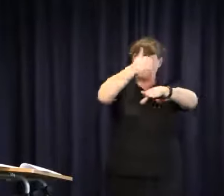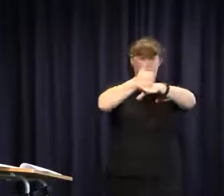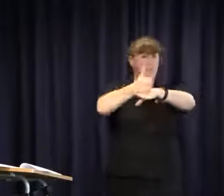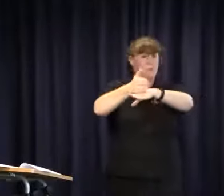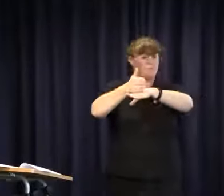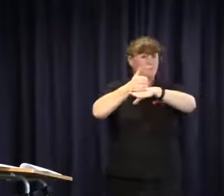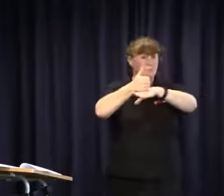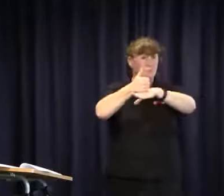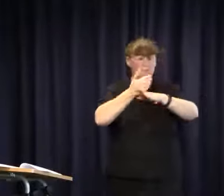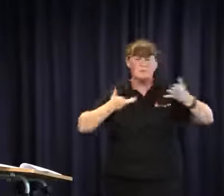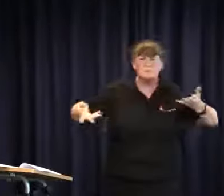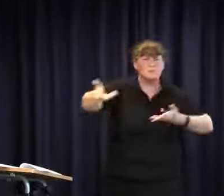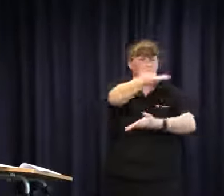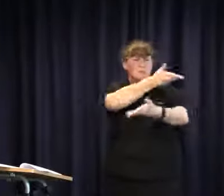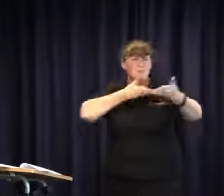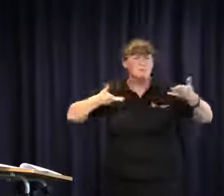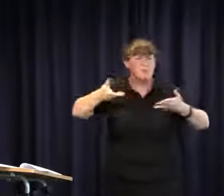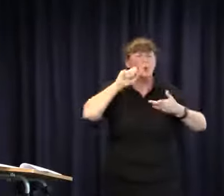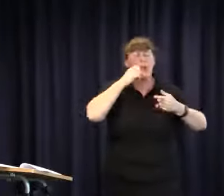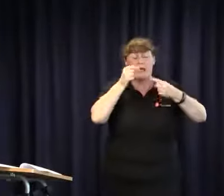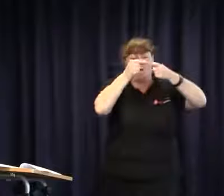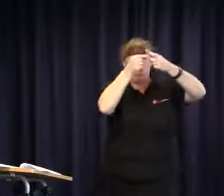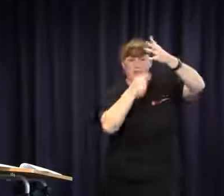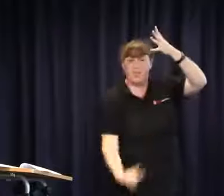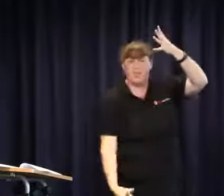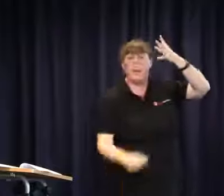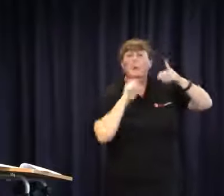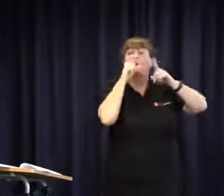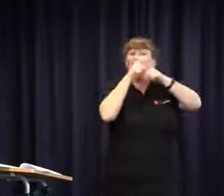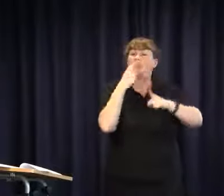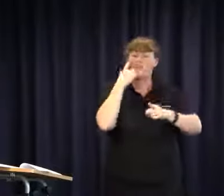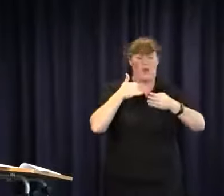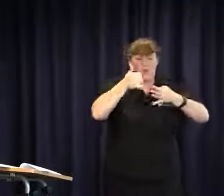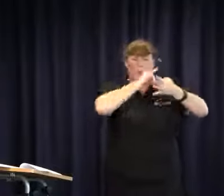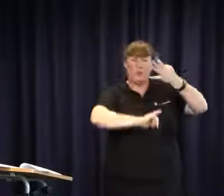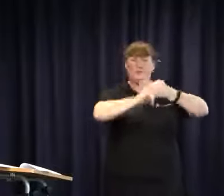do that within that group that you are going to establish, you will have so many outcomes